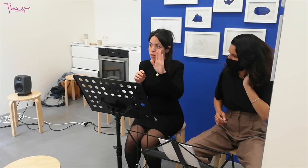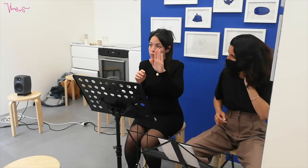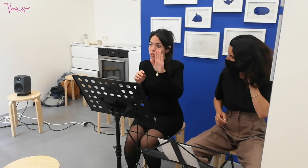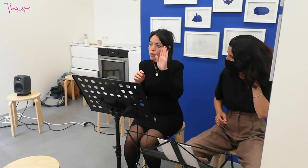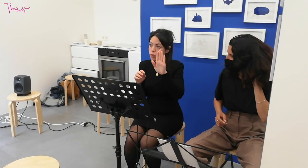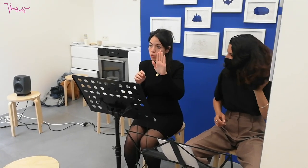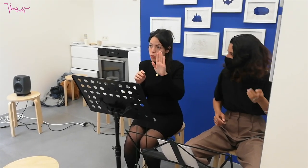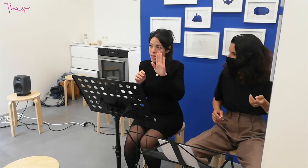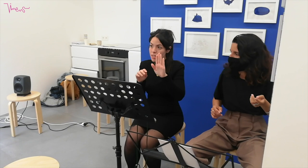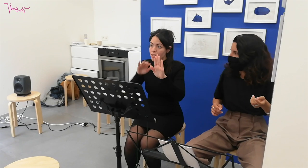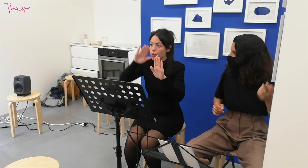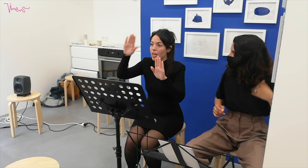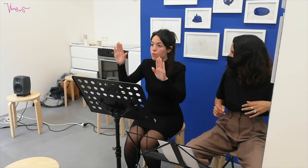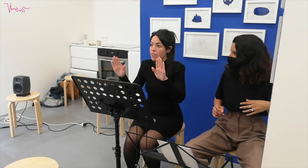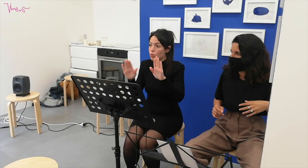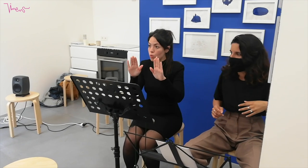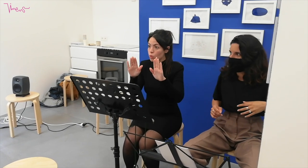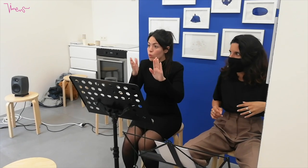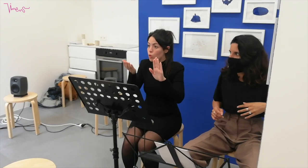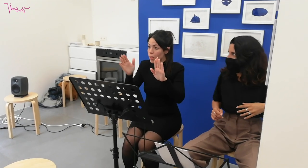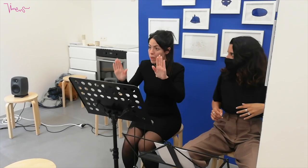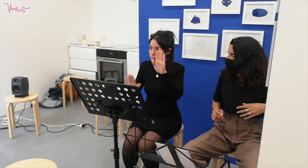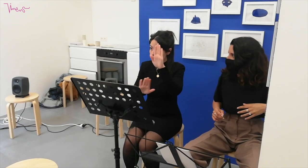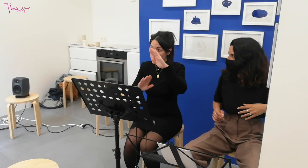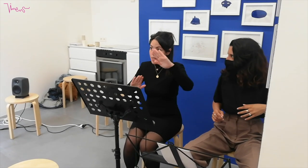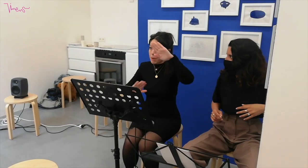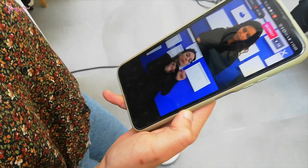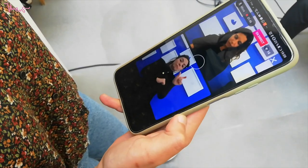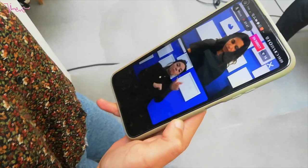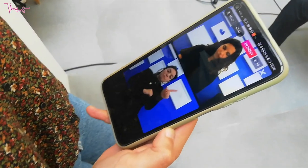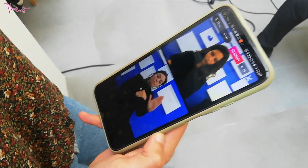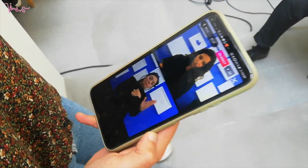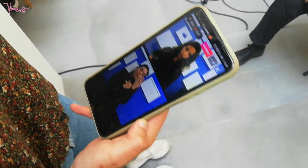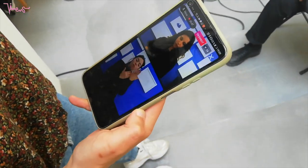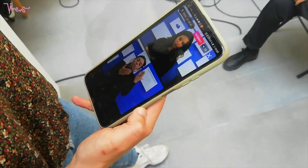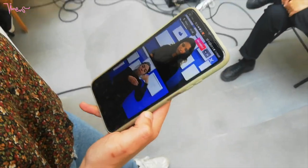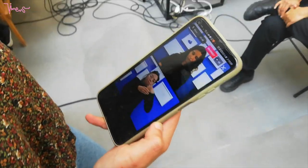And in fact, on the Kadist, you would have to invite another account. So mine for example. Which would make it possible to have two screens like that.